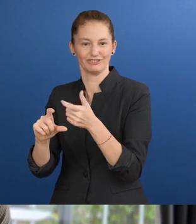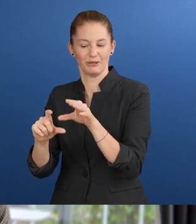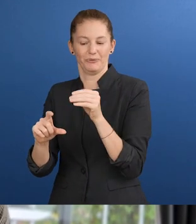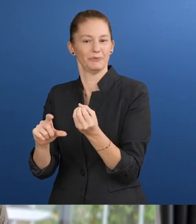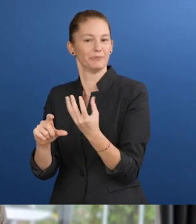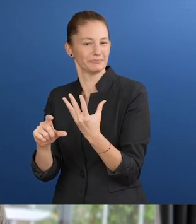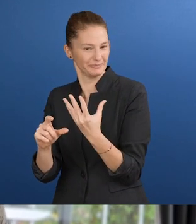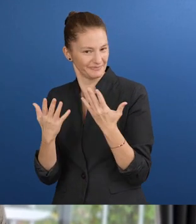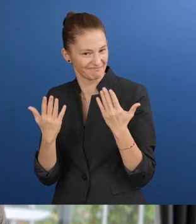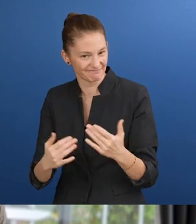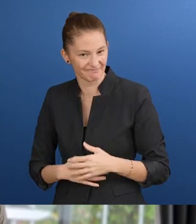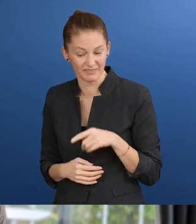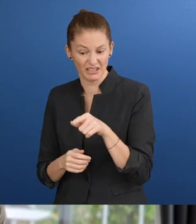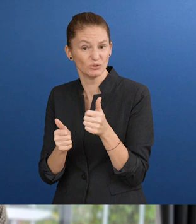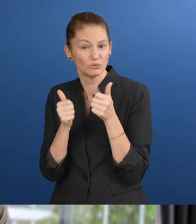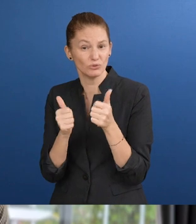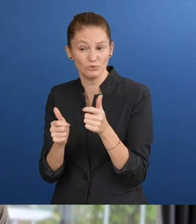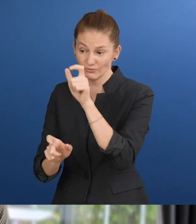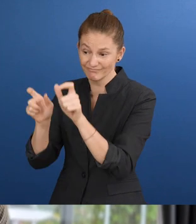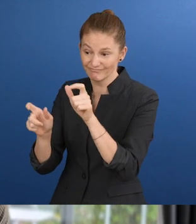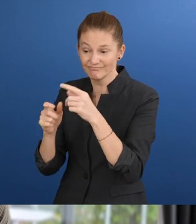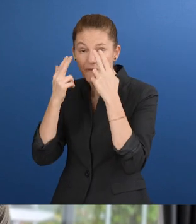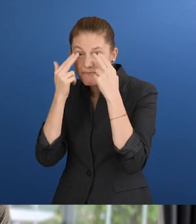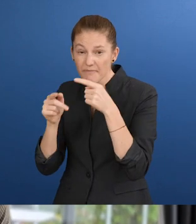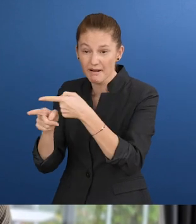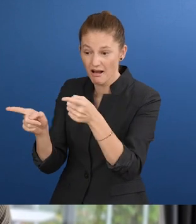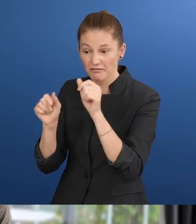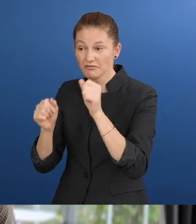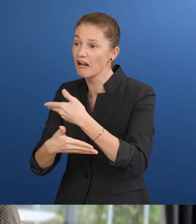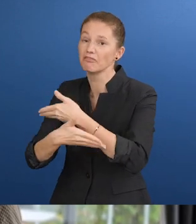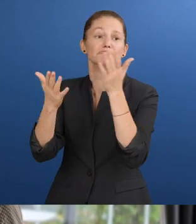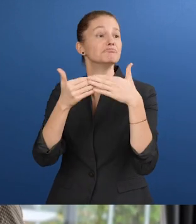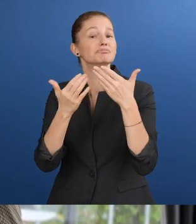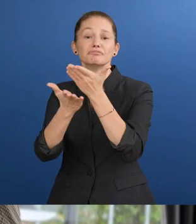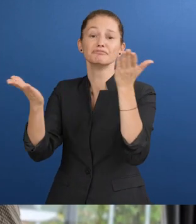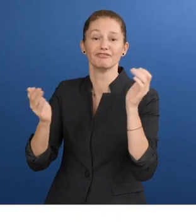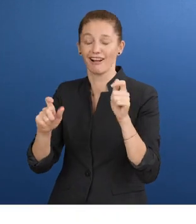It is used by blind people everywhere and we are super excited to be awardees of Zero Project.”